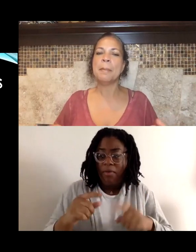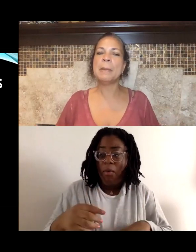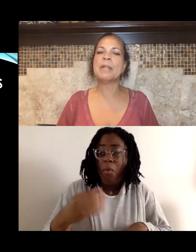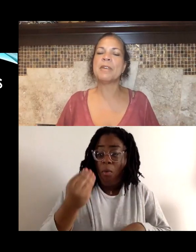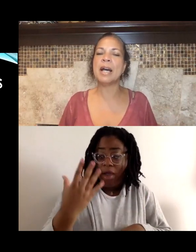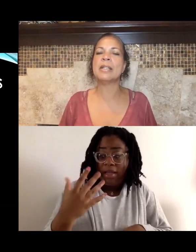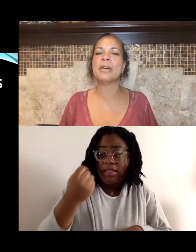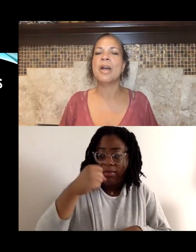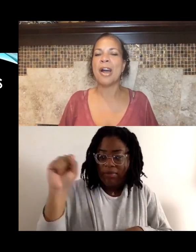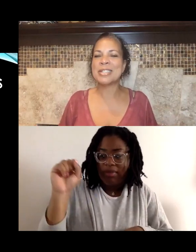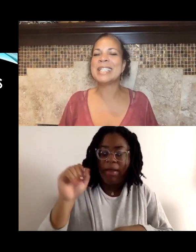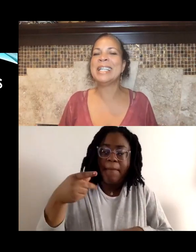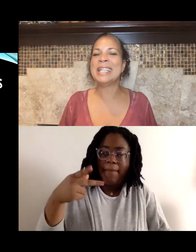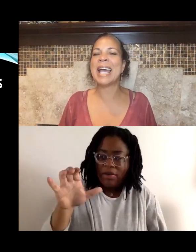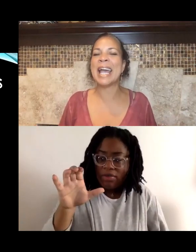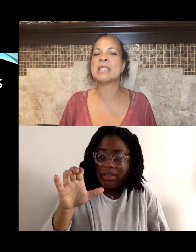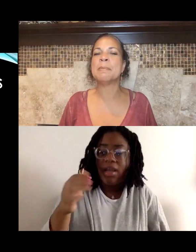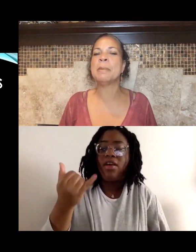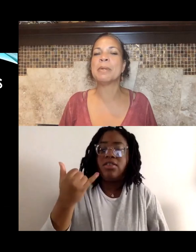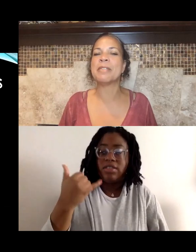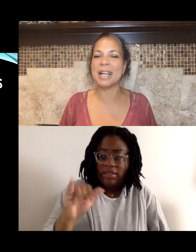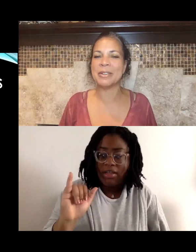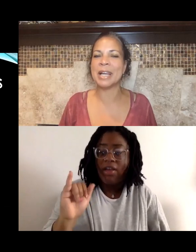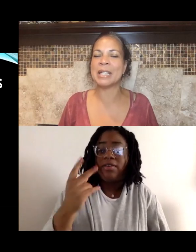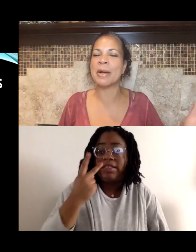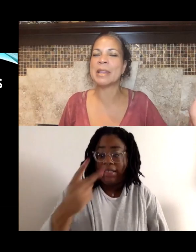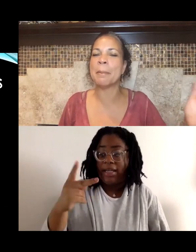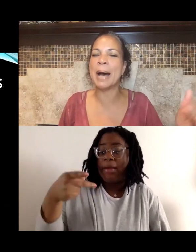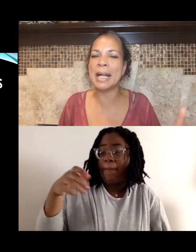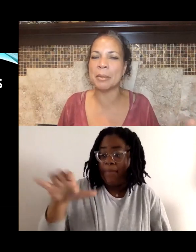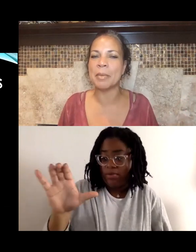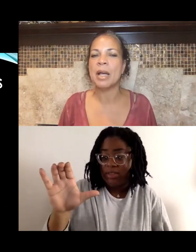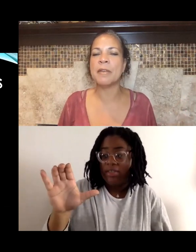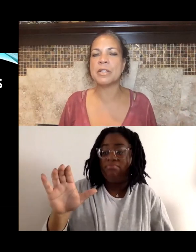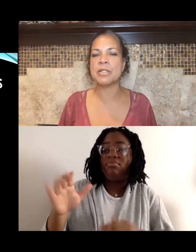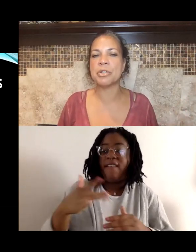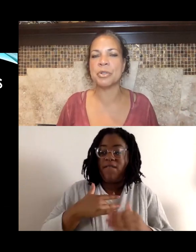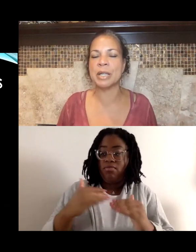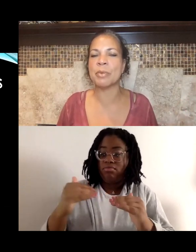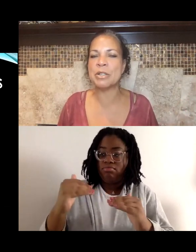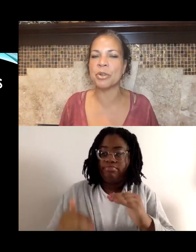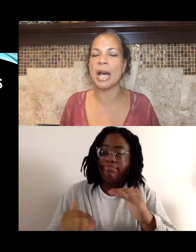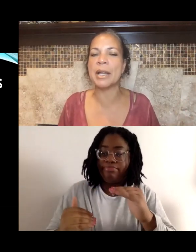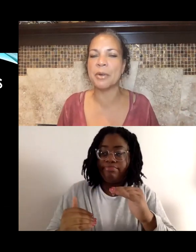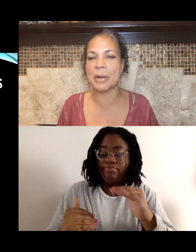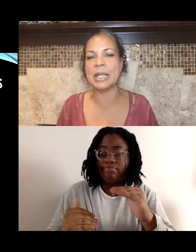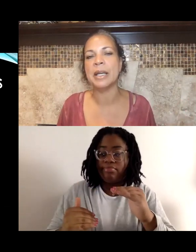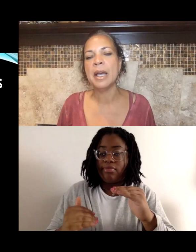people of color are seen as people of color, and are at the bottom of the social and racial hierarchy.